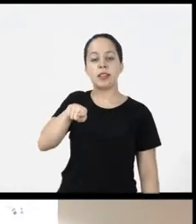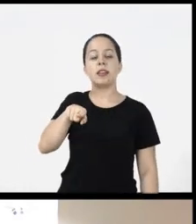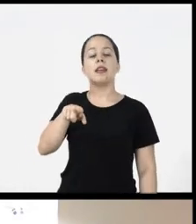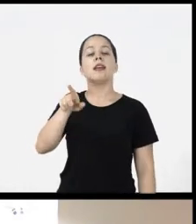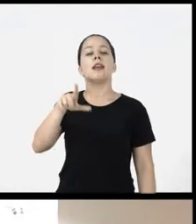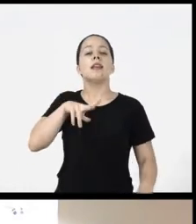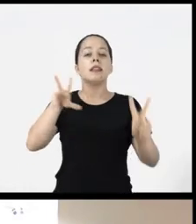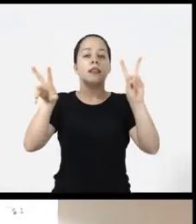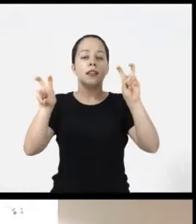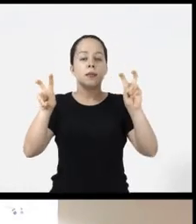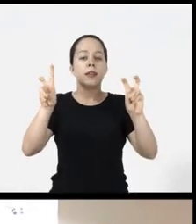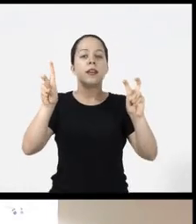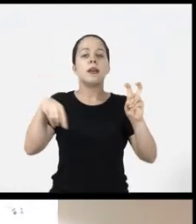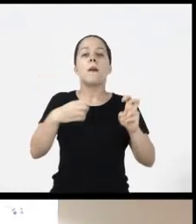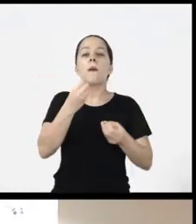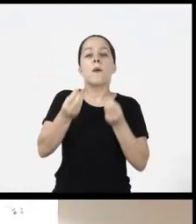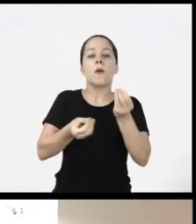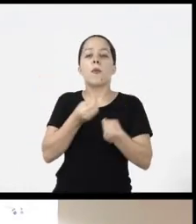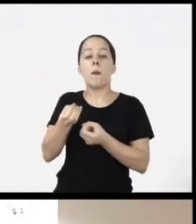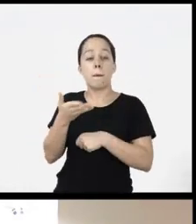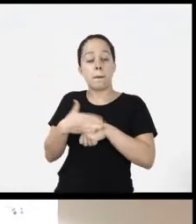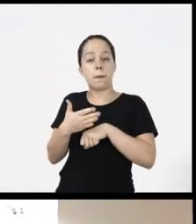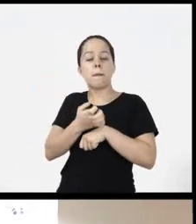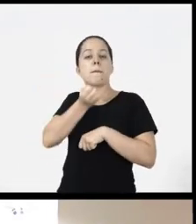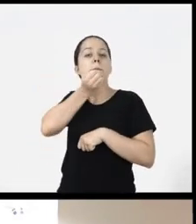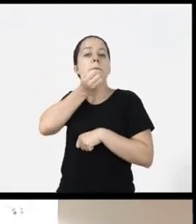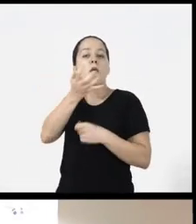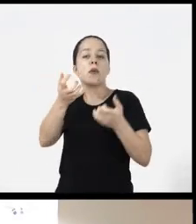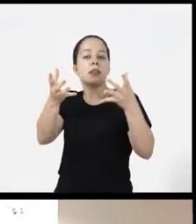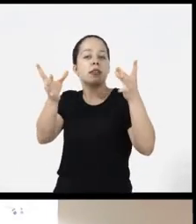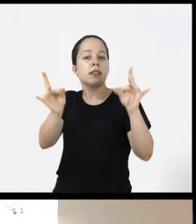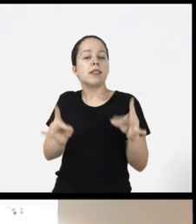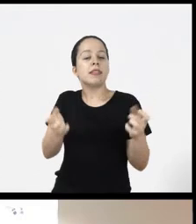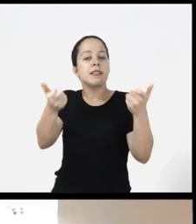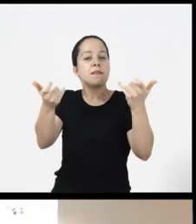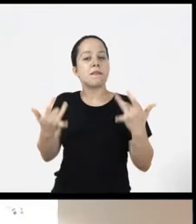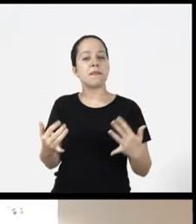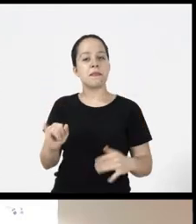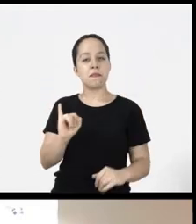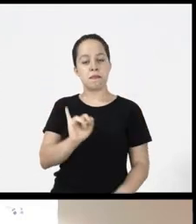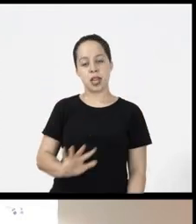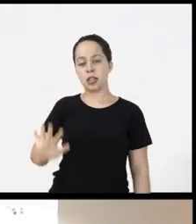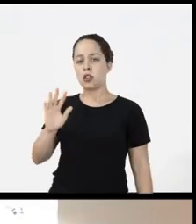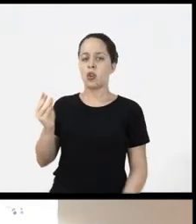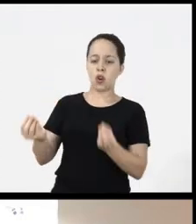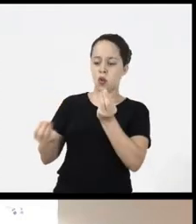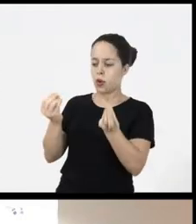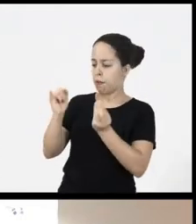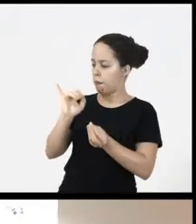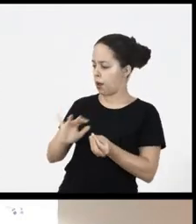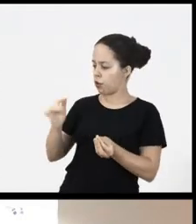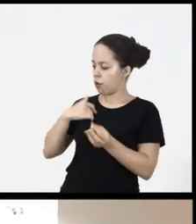you called good practices for image description that explains how I said